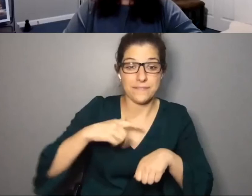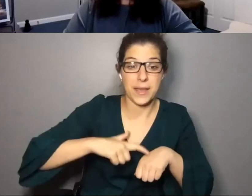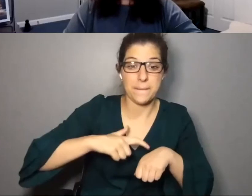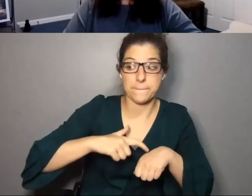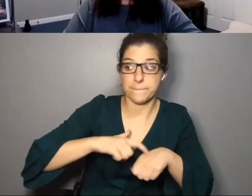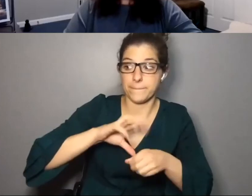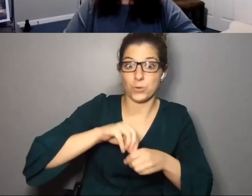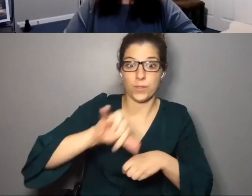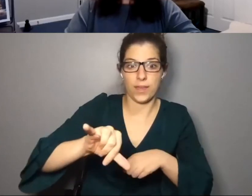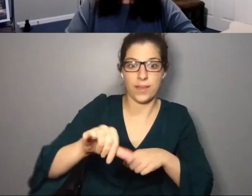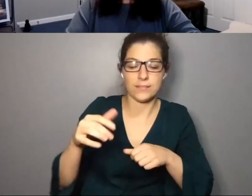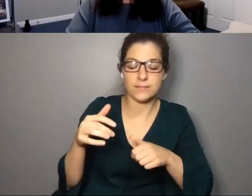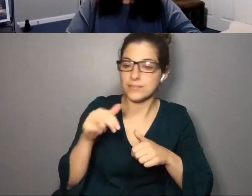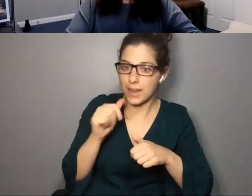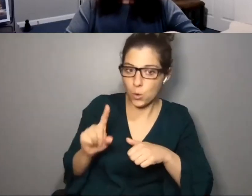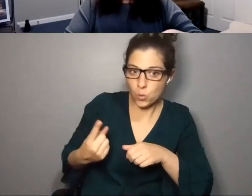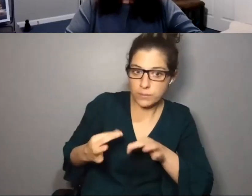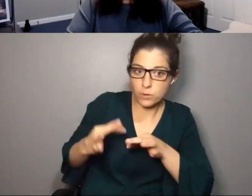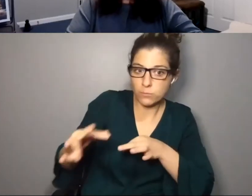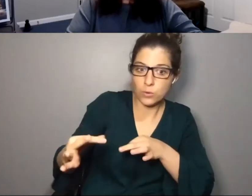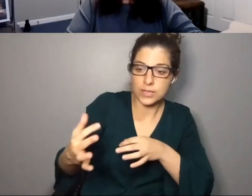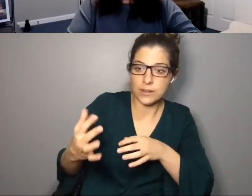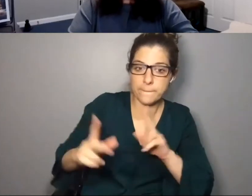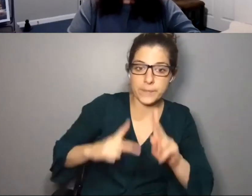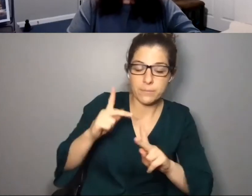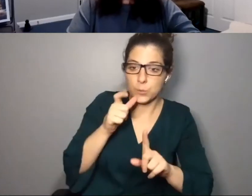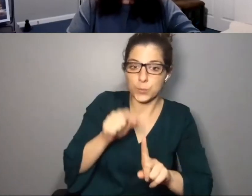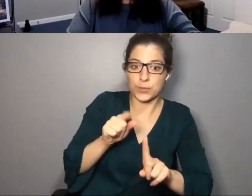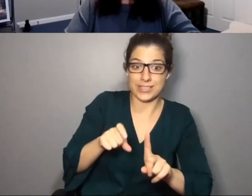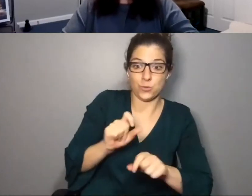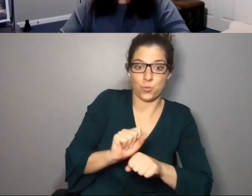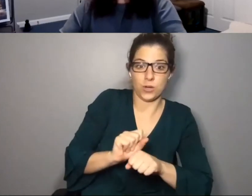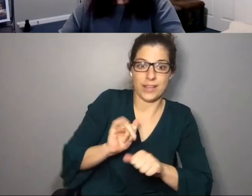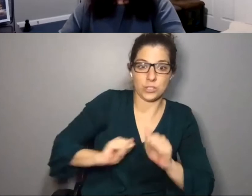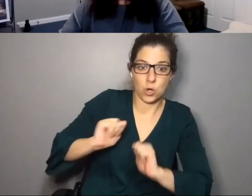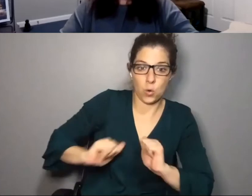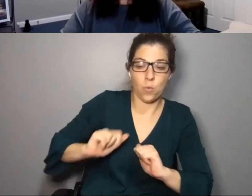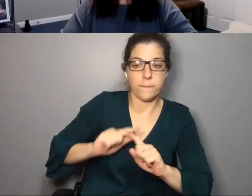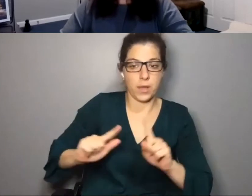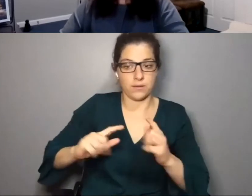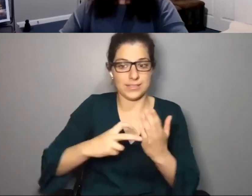there's a lot of staff time that goes into that postponement. Not only postponing the people who need to work the show, but moving all of